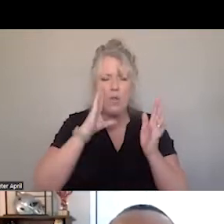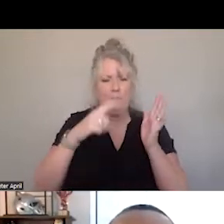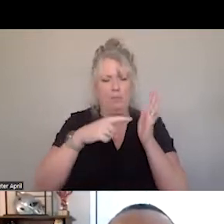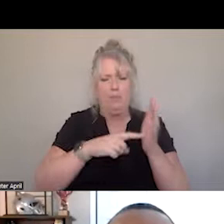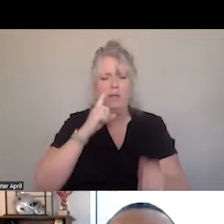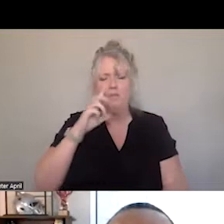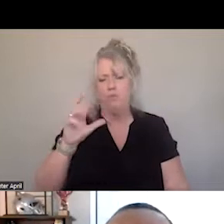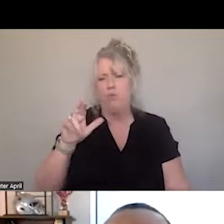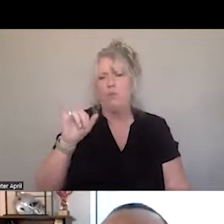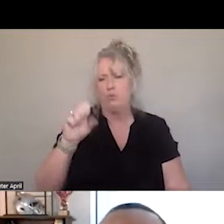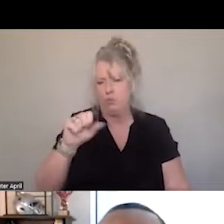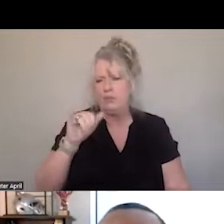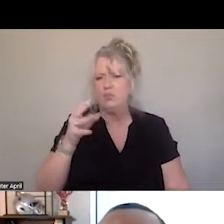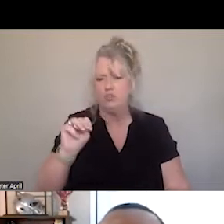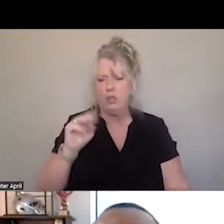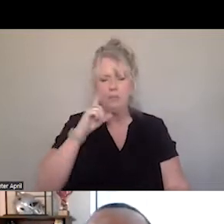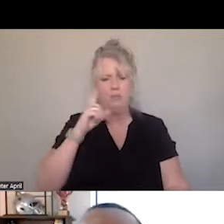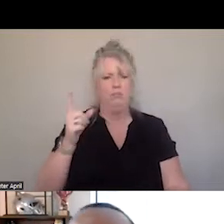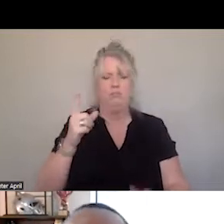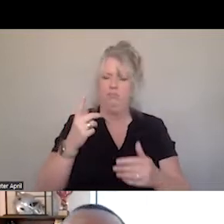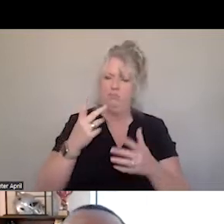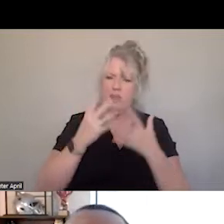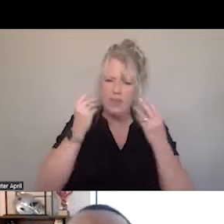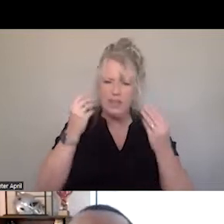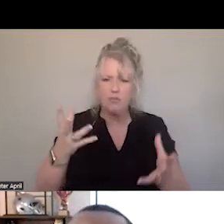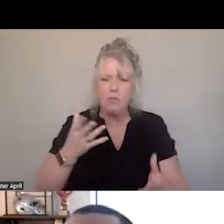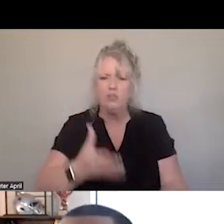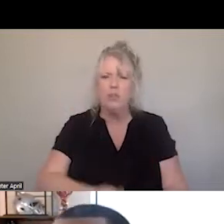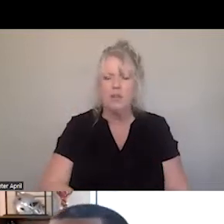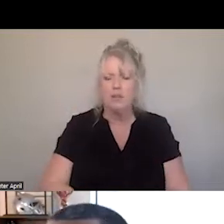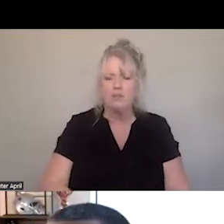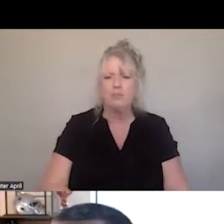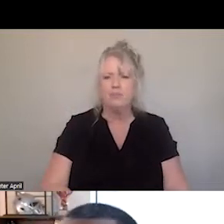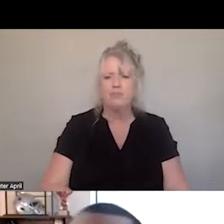WEALTH OF OPPORTUNITY, INFORMATION THERE. I BELIEVE THAT THE LINK WAS JUST DROPPED INTO